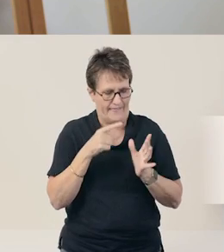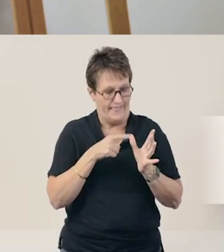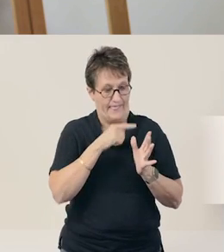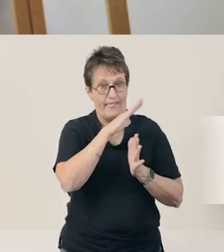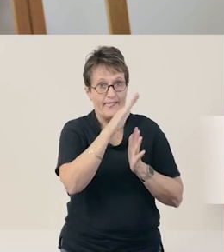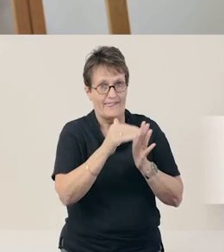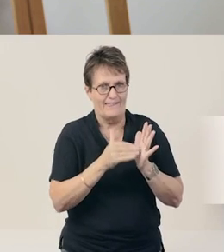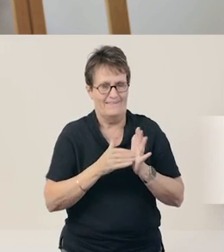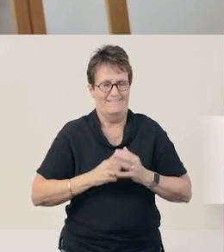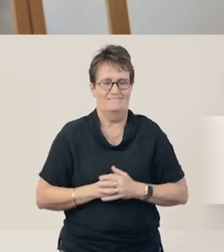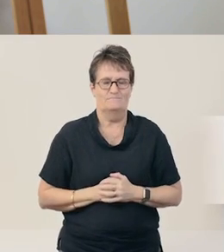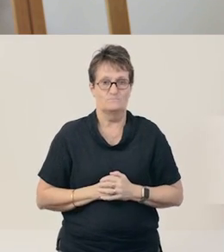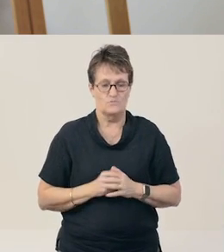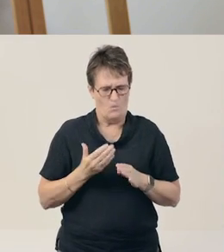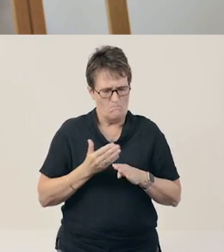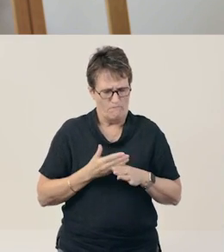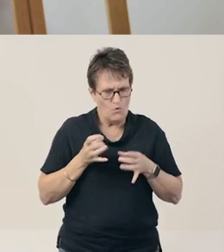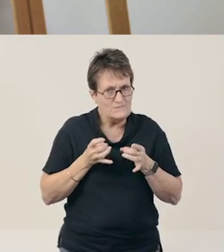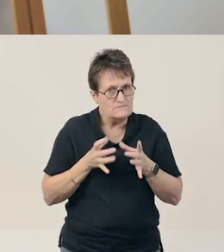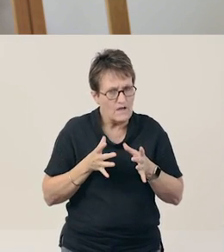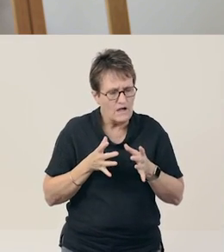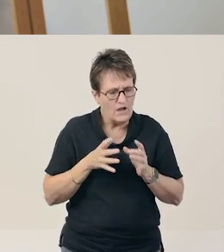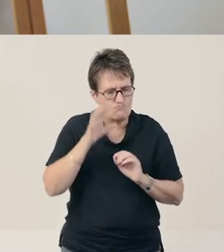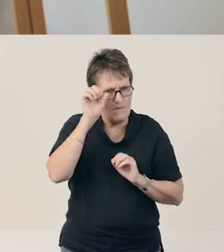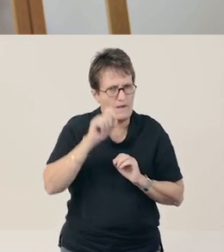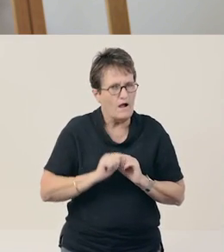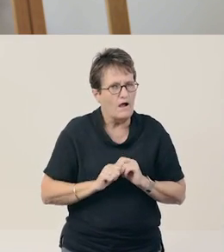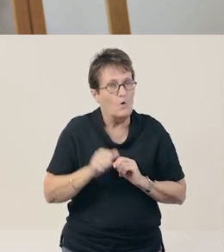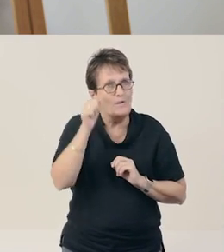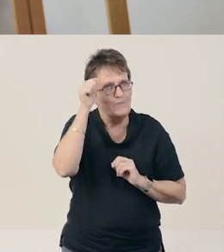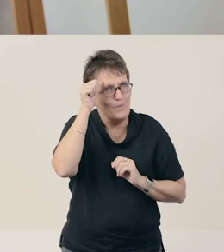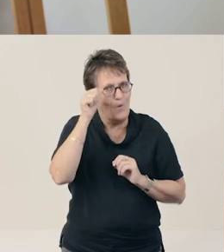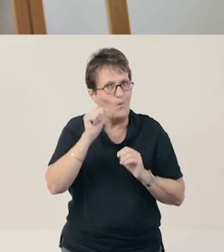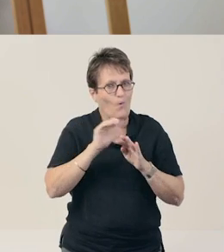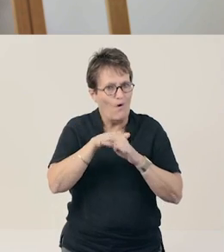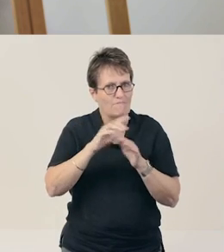Before we start, let's remember what we already know about letters.